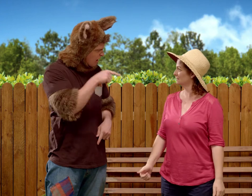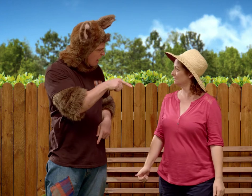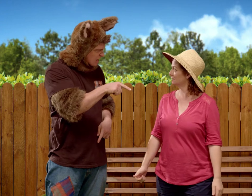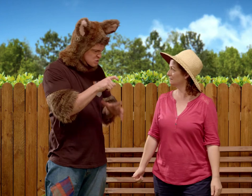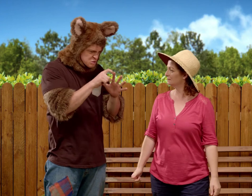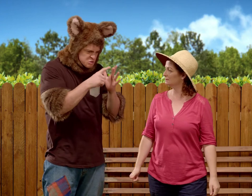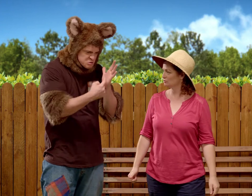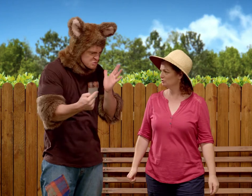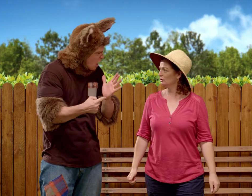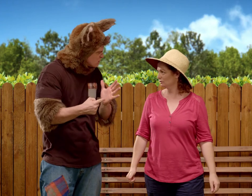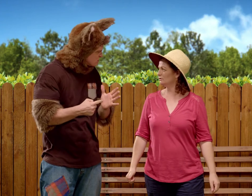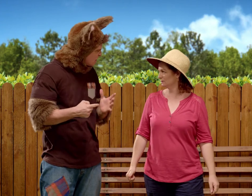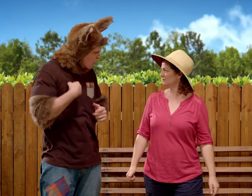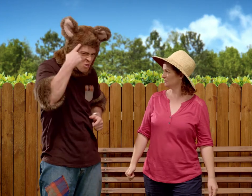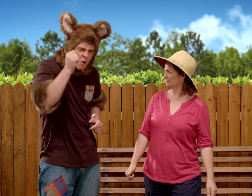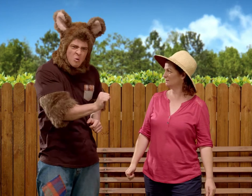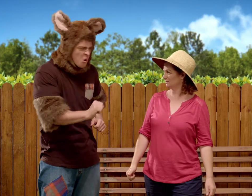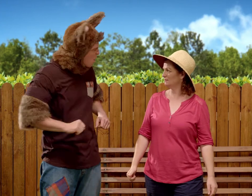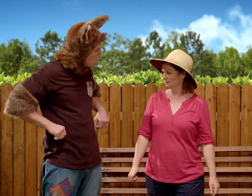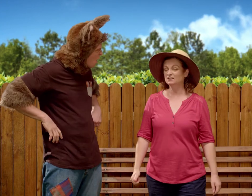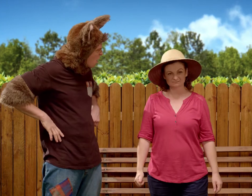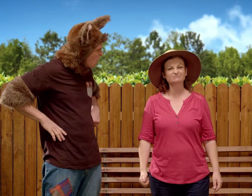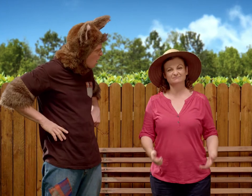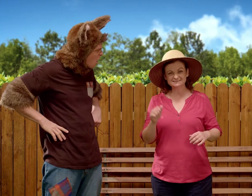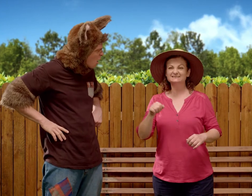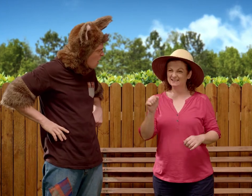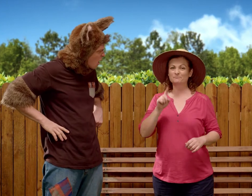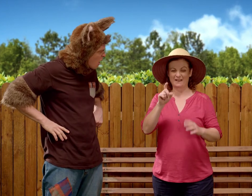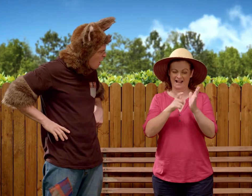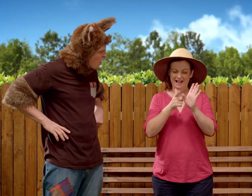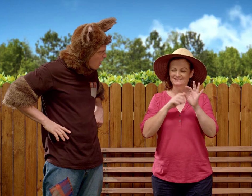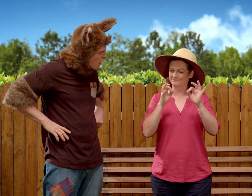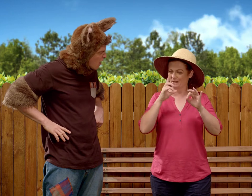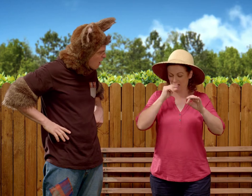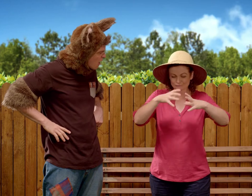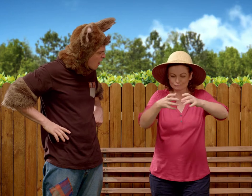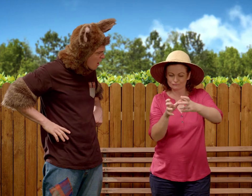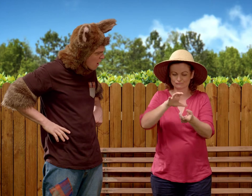Clay? I thought it was just dirt. Well it is a type of dirt,